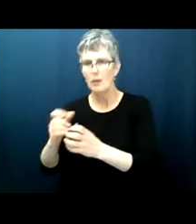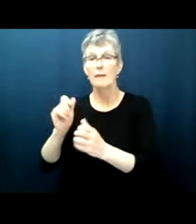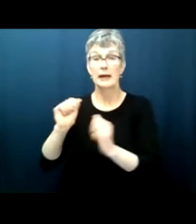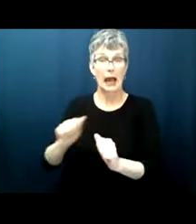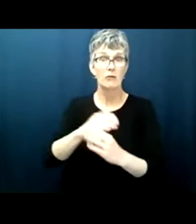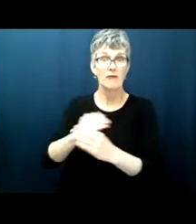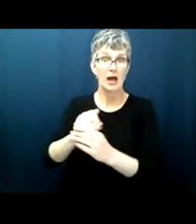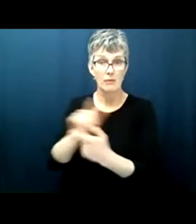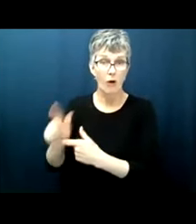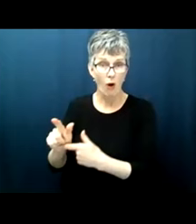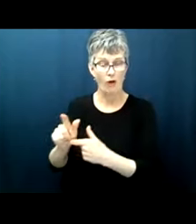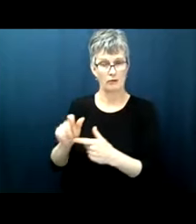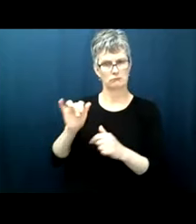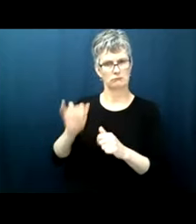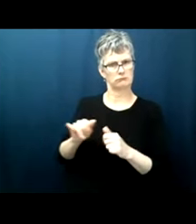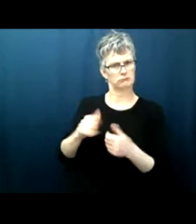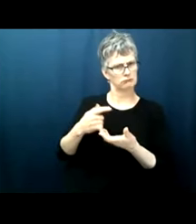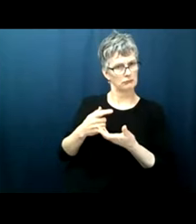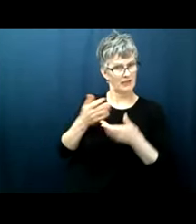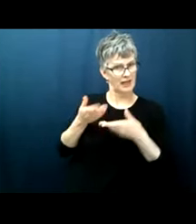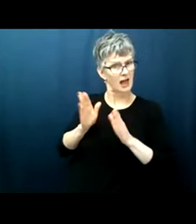for even after explicit constitutional amendments such as the 15th amendment